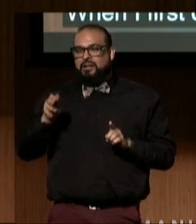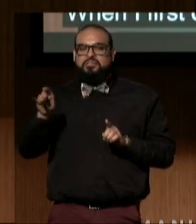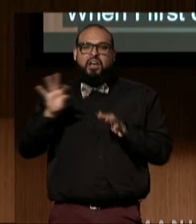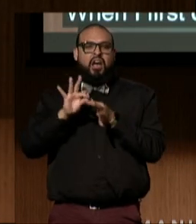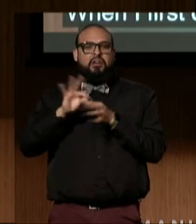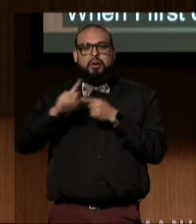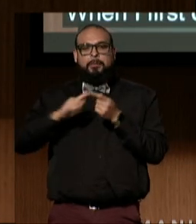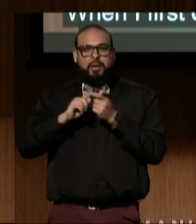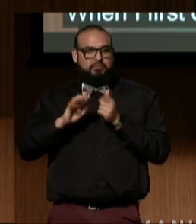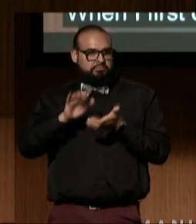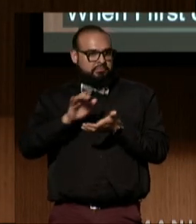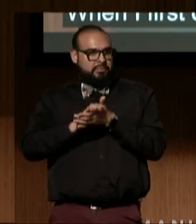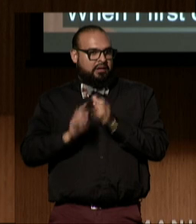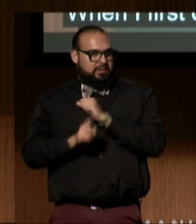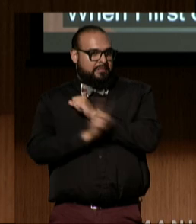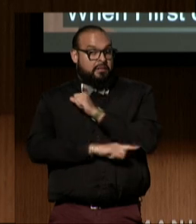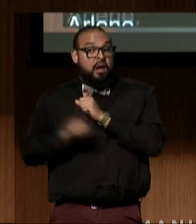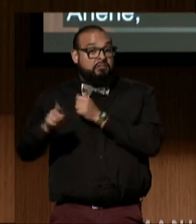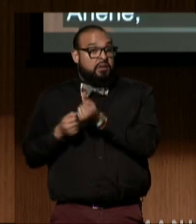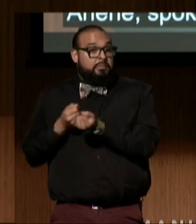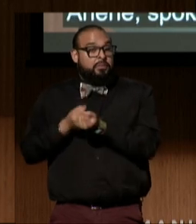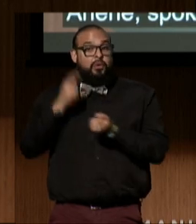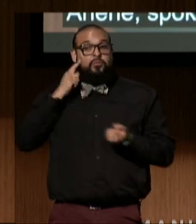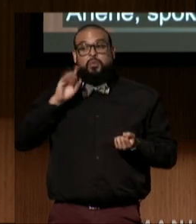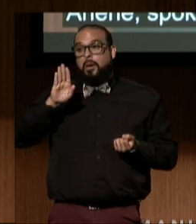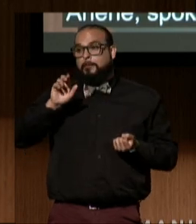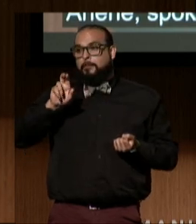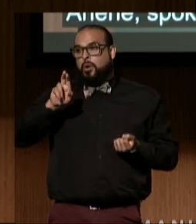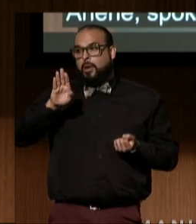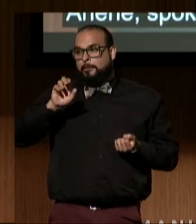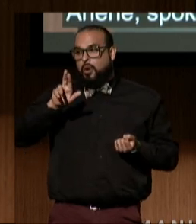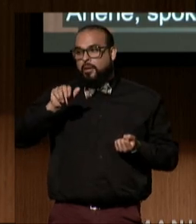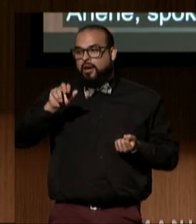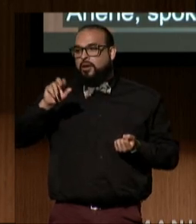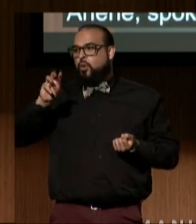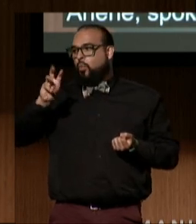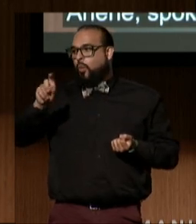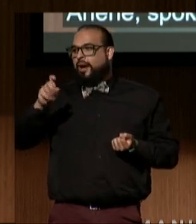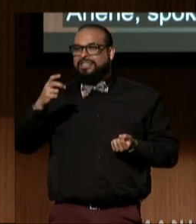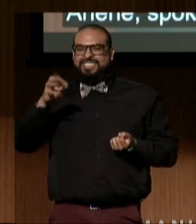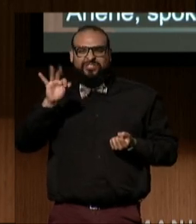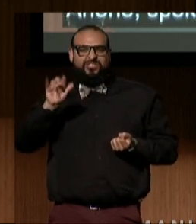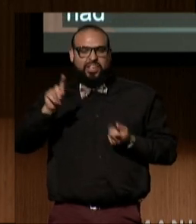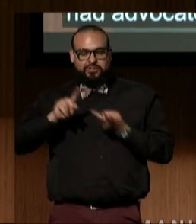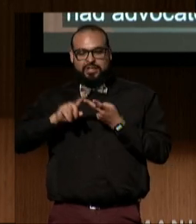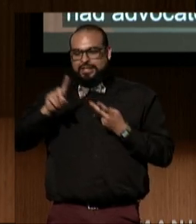She had advocated for Barbara Waxman and Daniel Figueroa to have a path to marry.